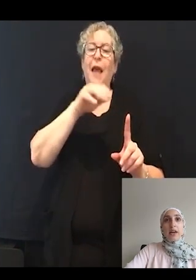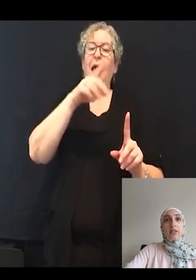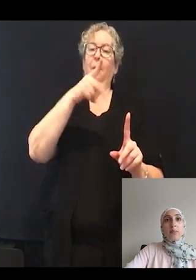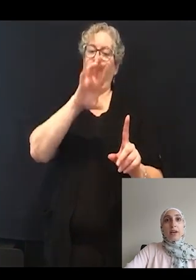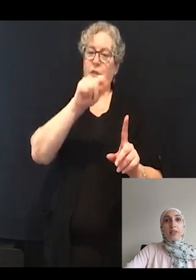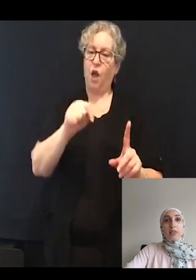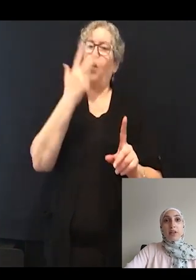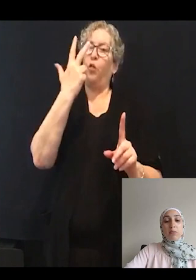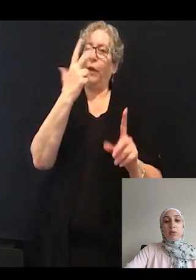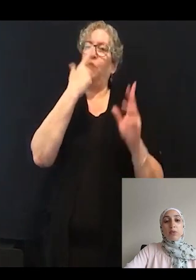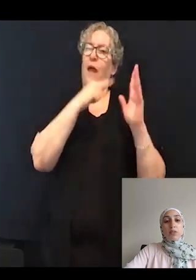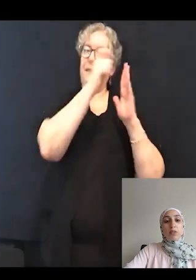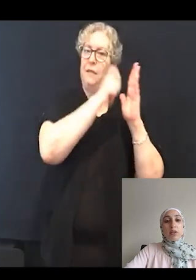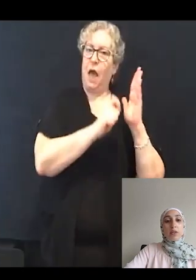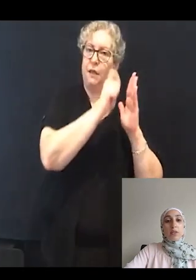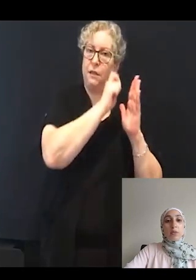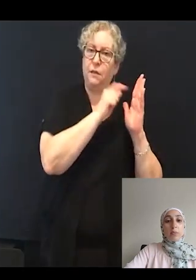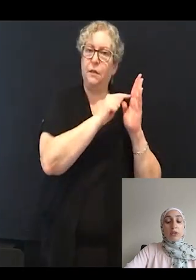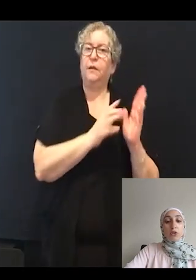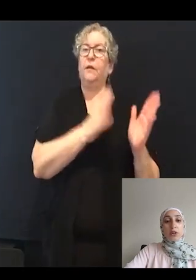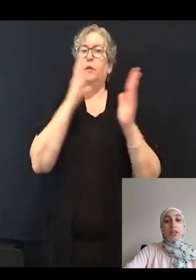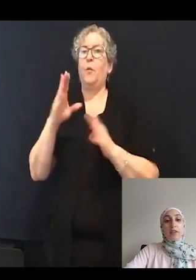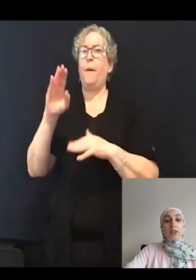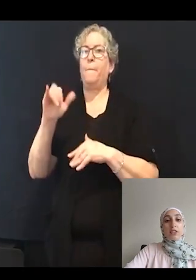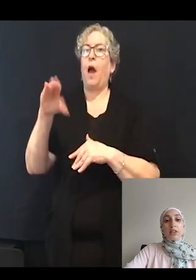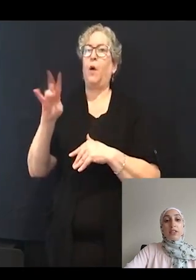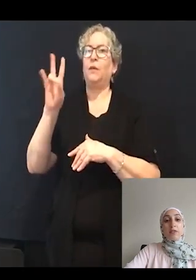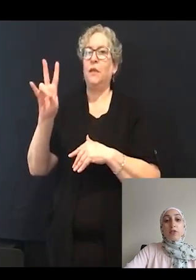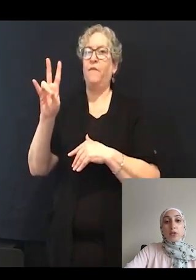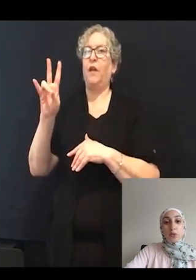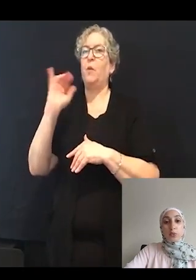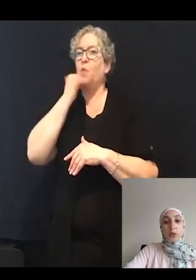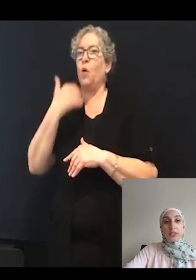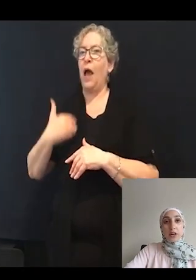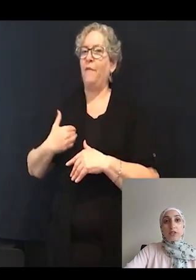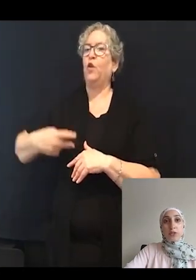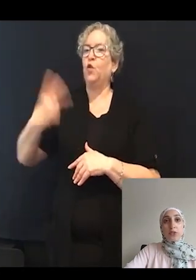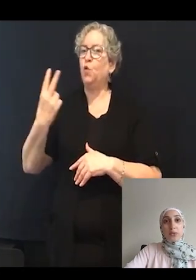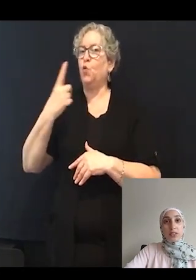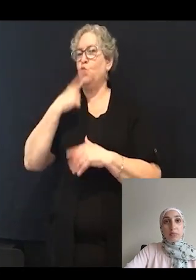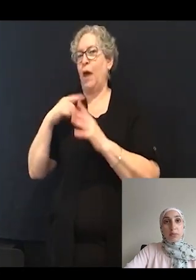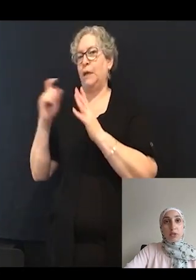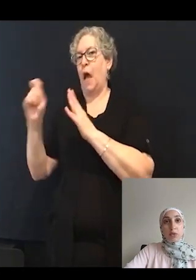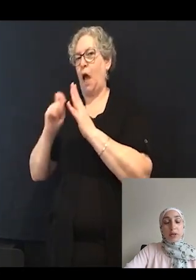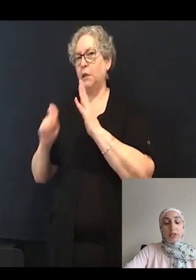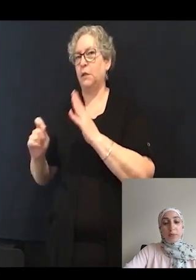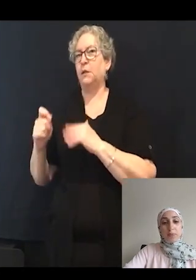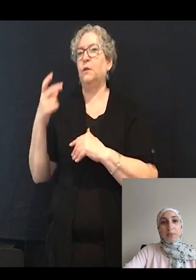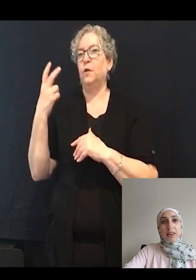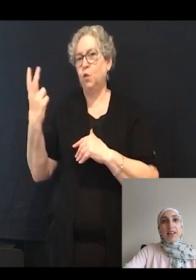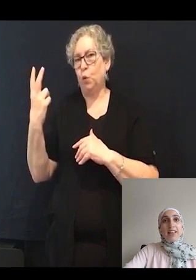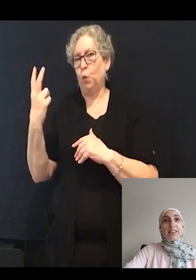And in the MYO7A mutants, majority of hair cells have two red dots, or two CTBP2 puncta.